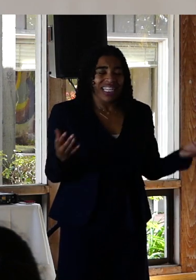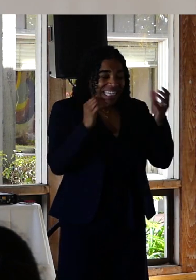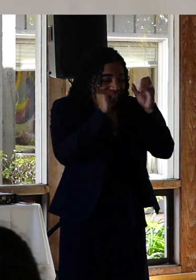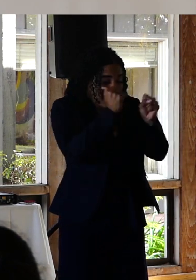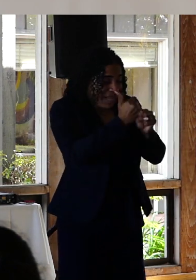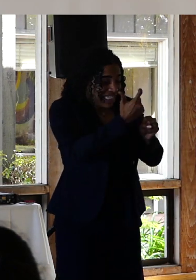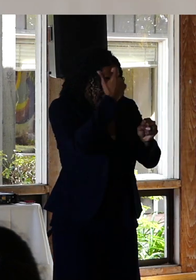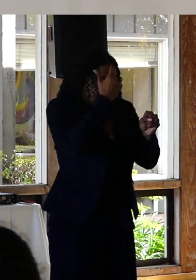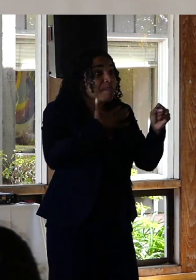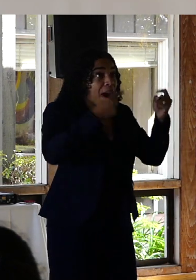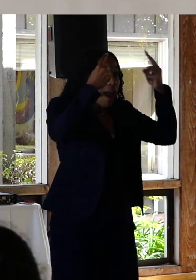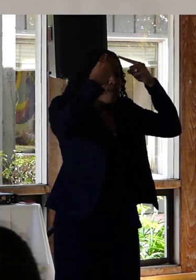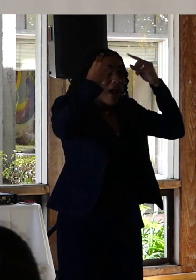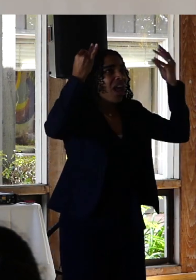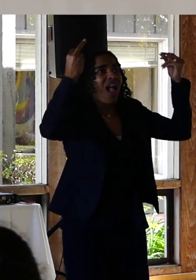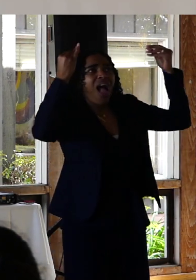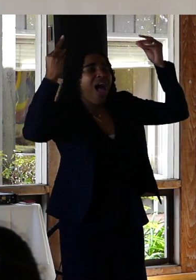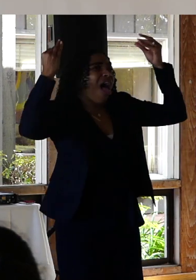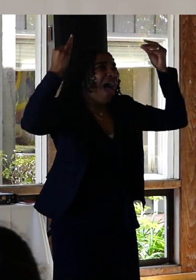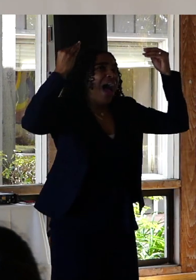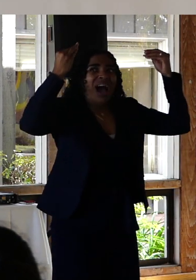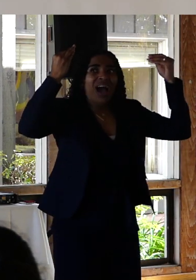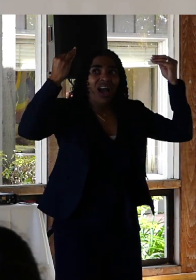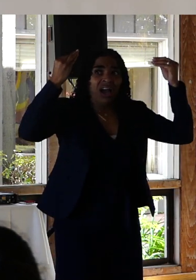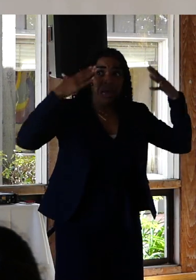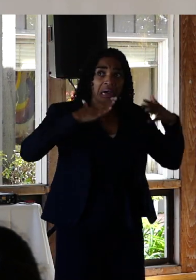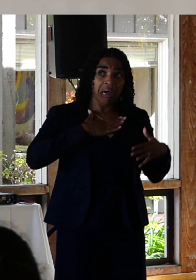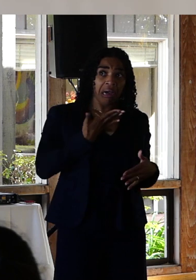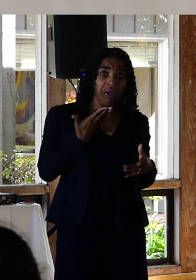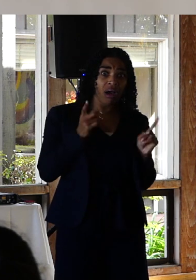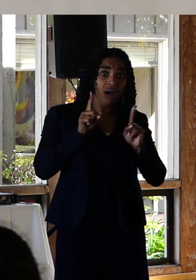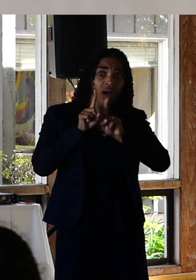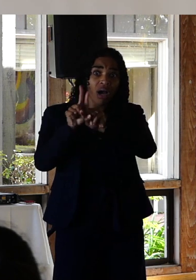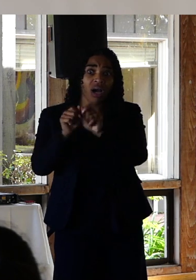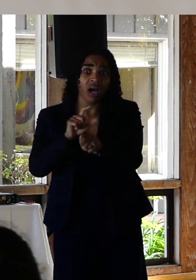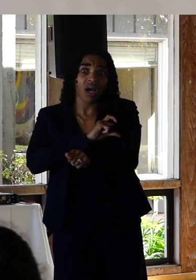It doesn't make sense but in that moment the decision was clear as day.